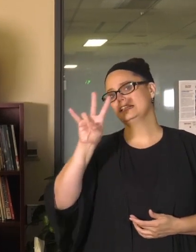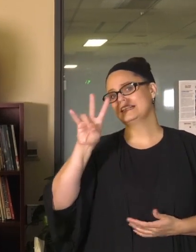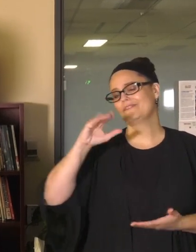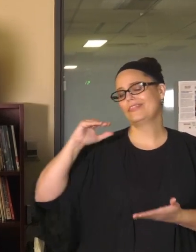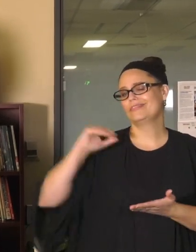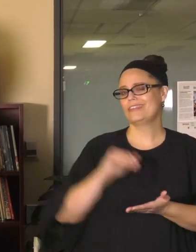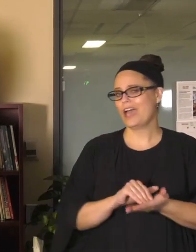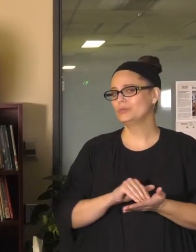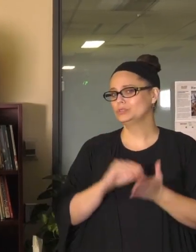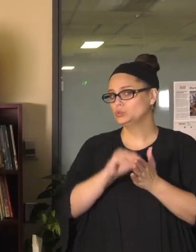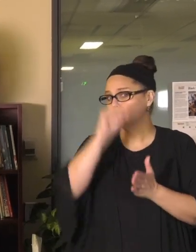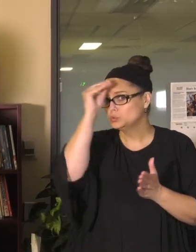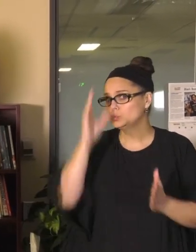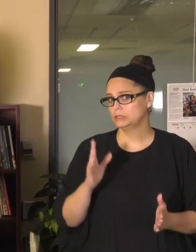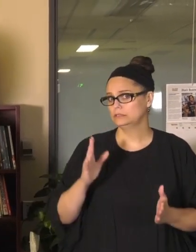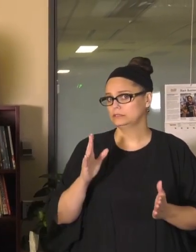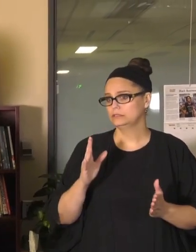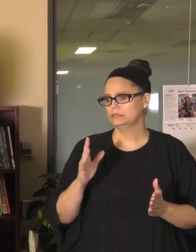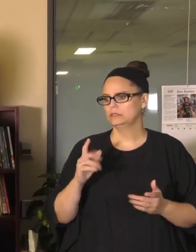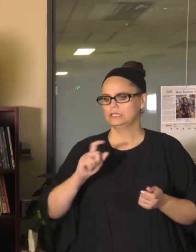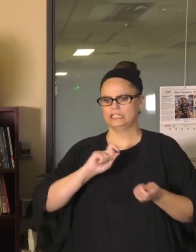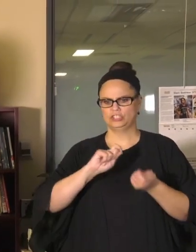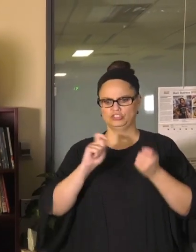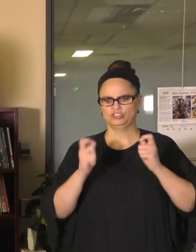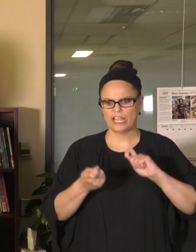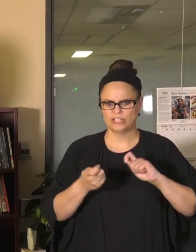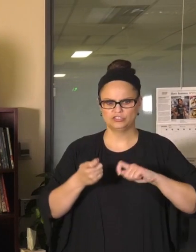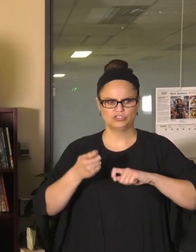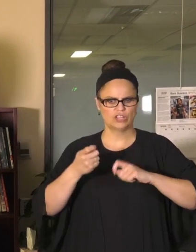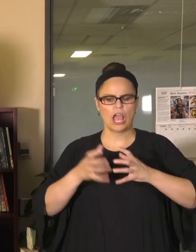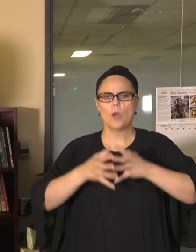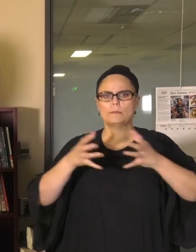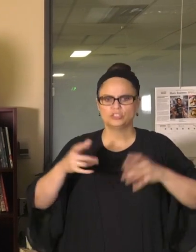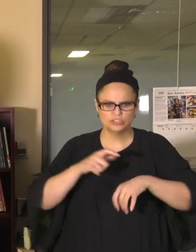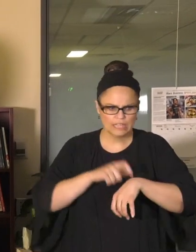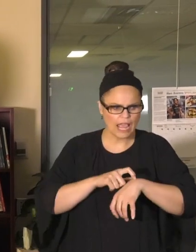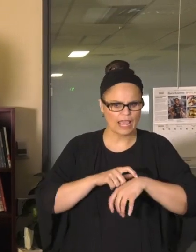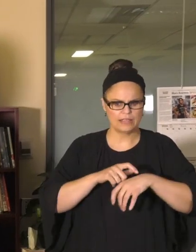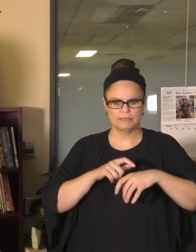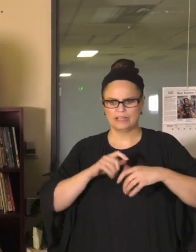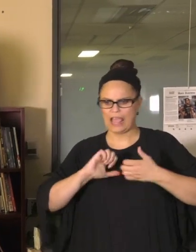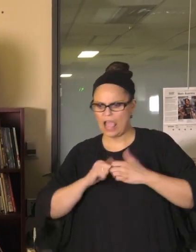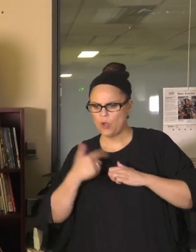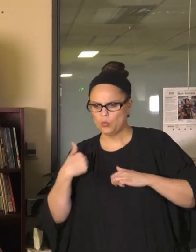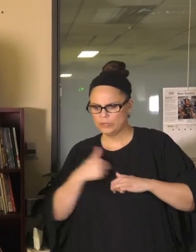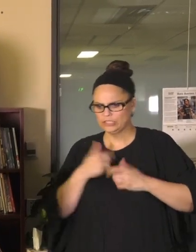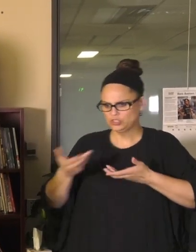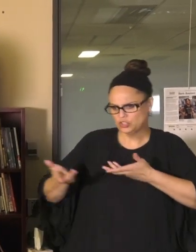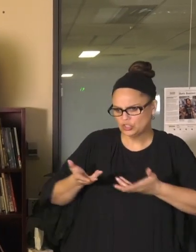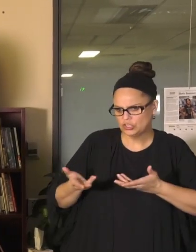change the amount of time and the manner in which you are able to serve them, it adds stresses on staffing at just